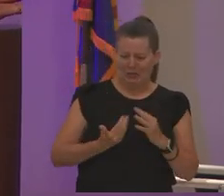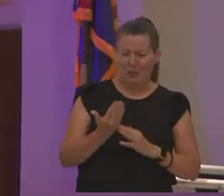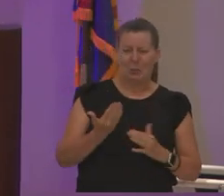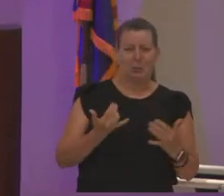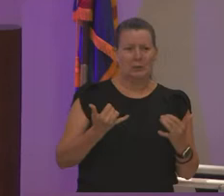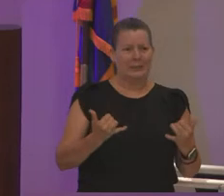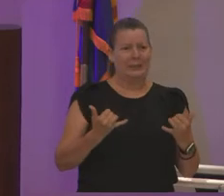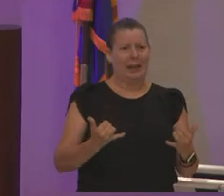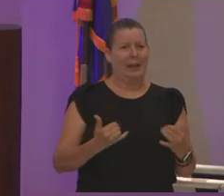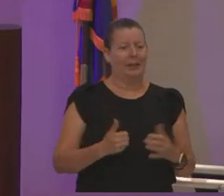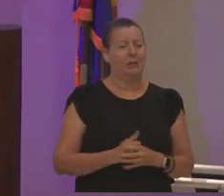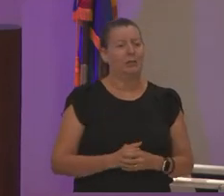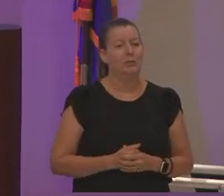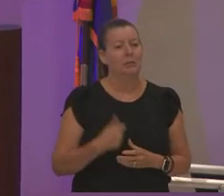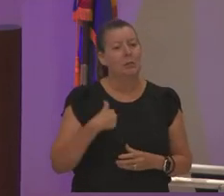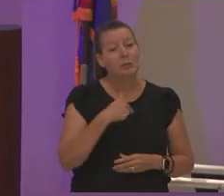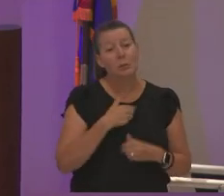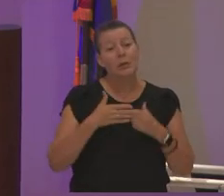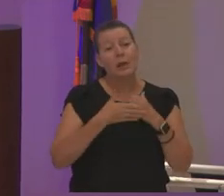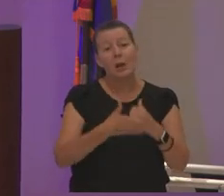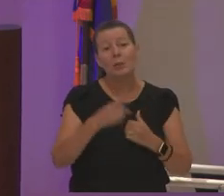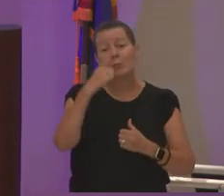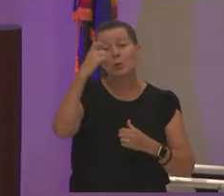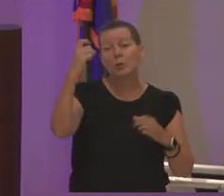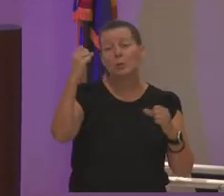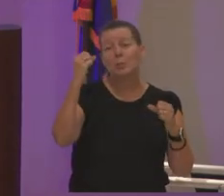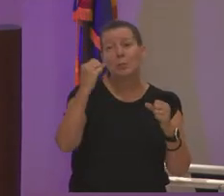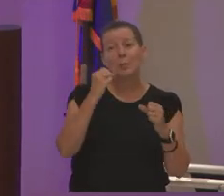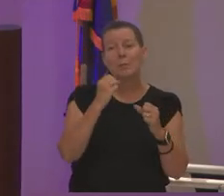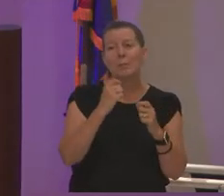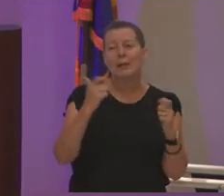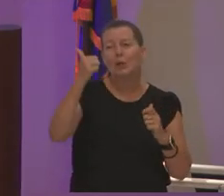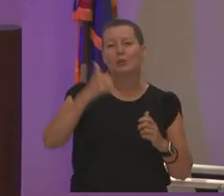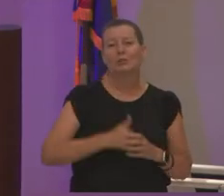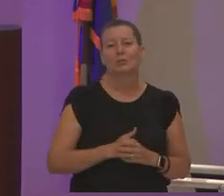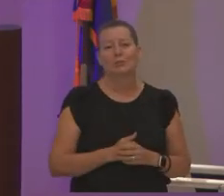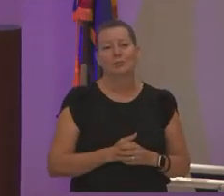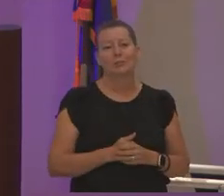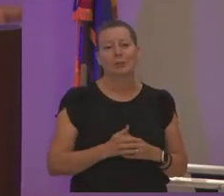so we help them dream bigger we help them want bigger